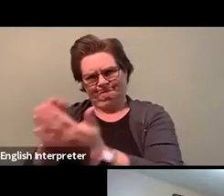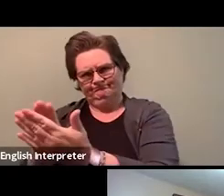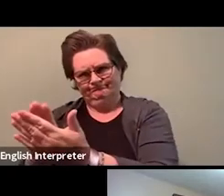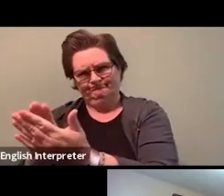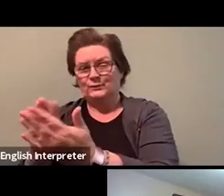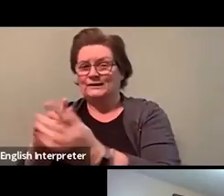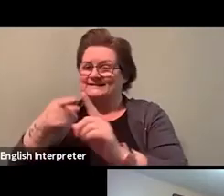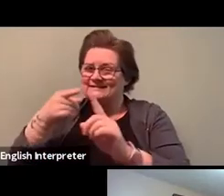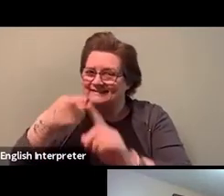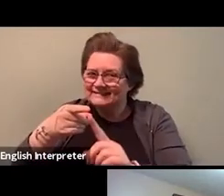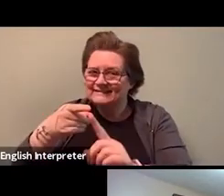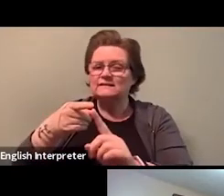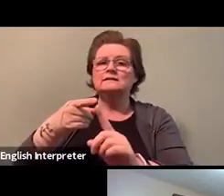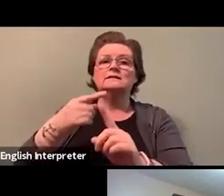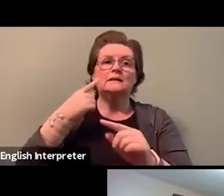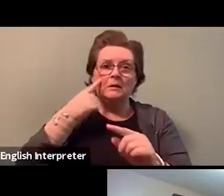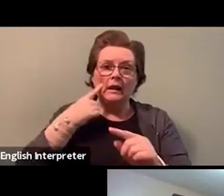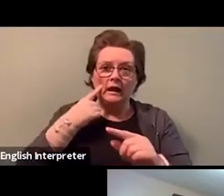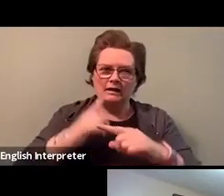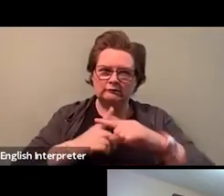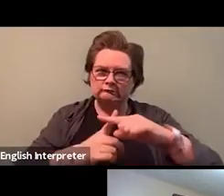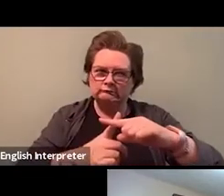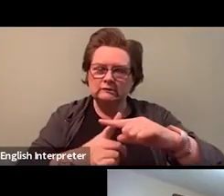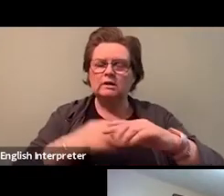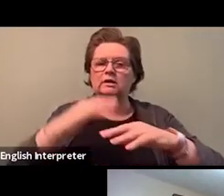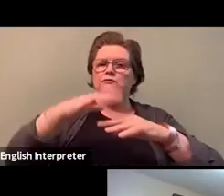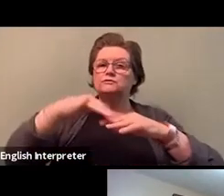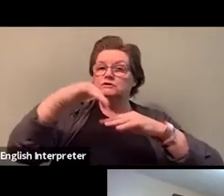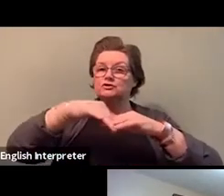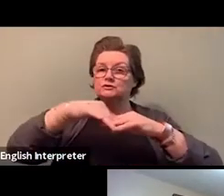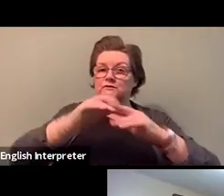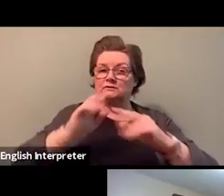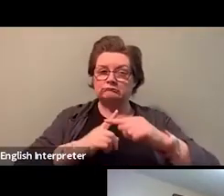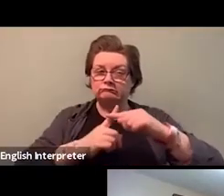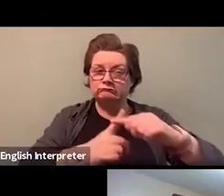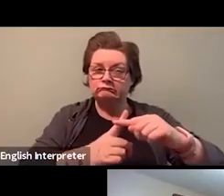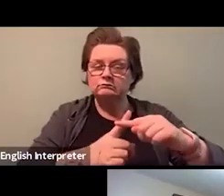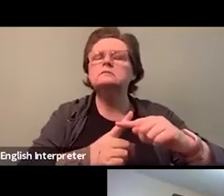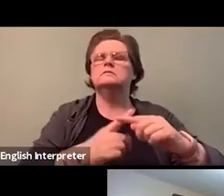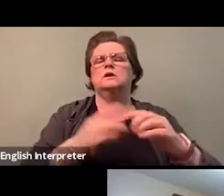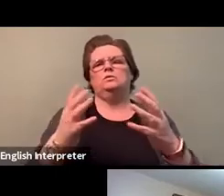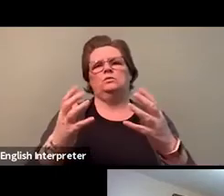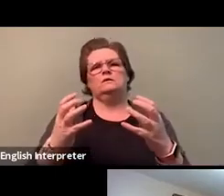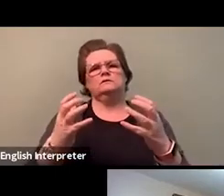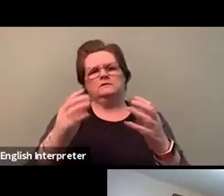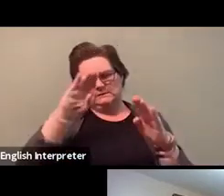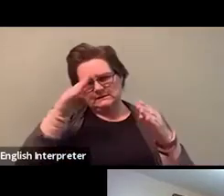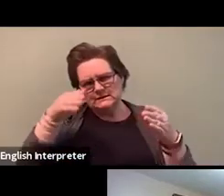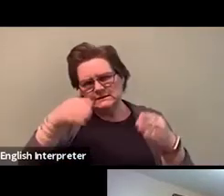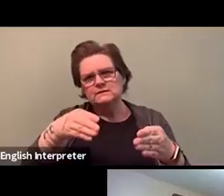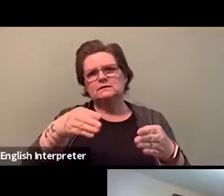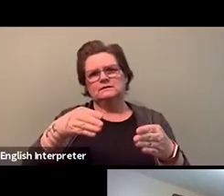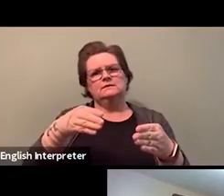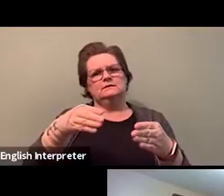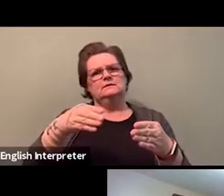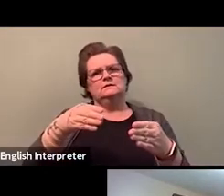You know, but I do have to say that having this work only done by CUPE Ontario at a provincial level